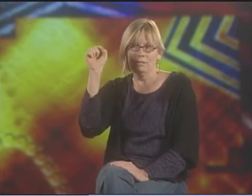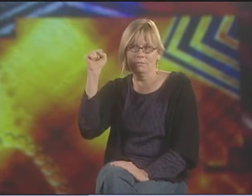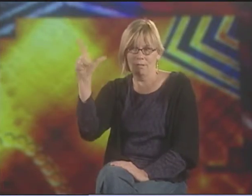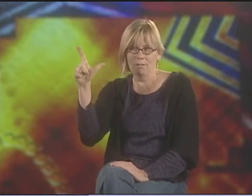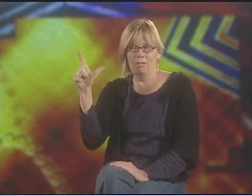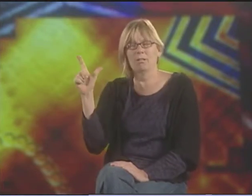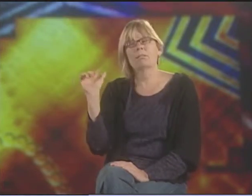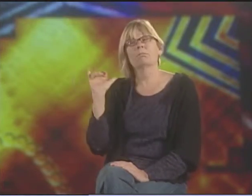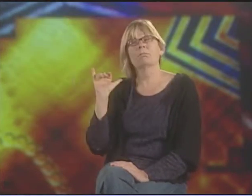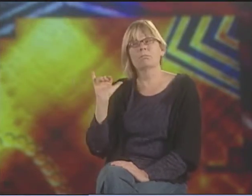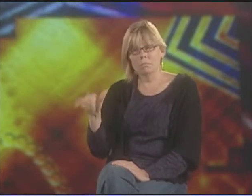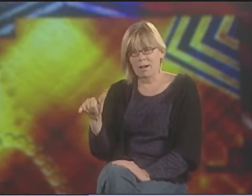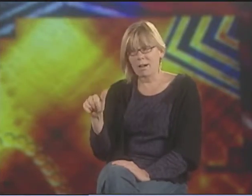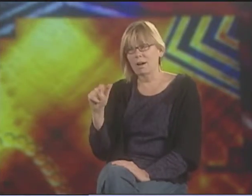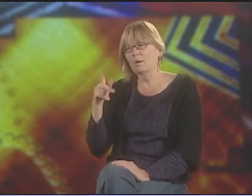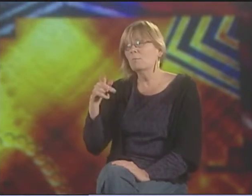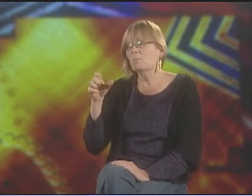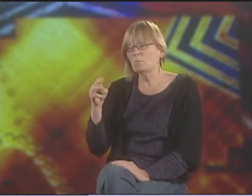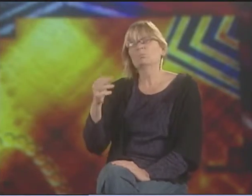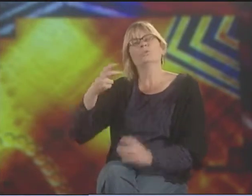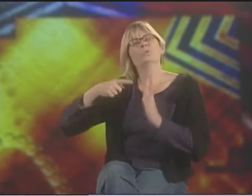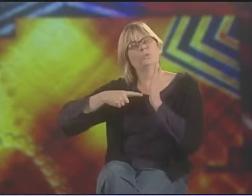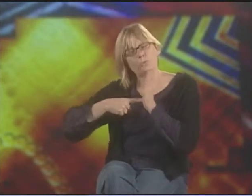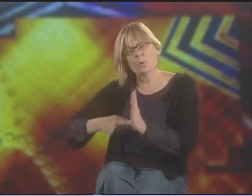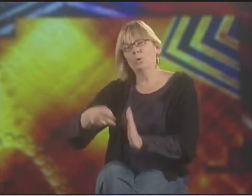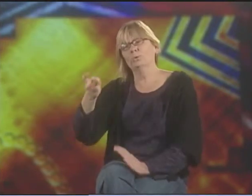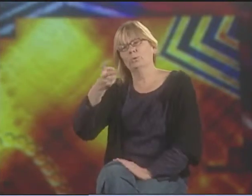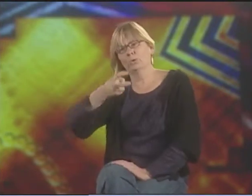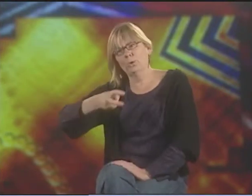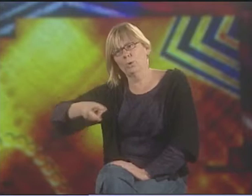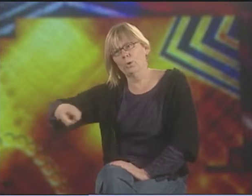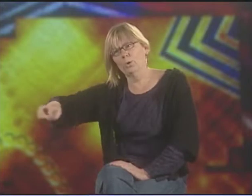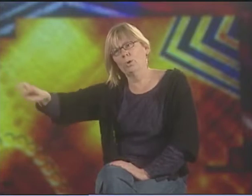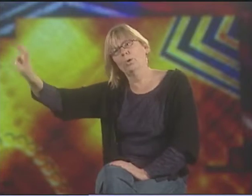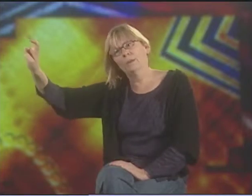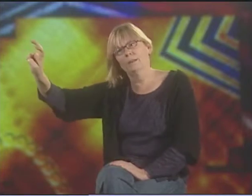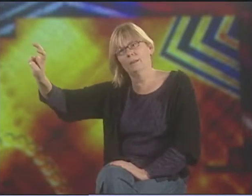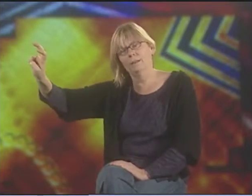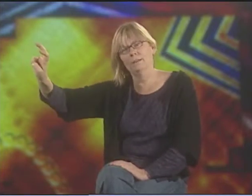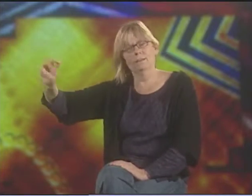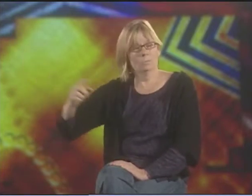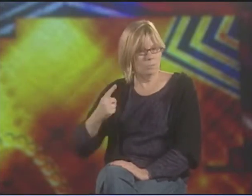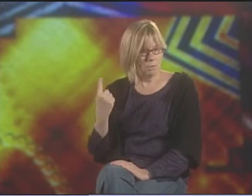IT'S CALLED "BLACK HOLE: THE COLORS OF ASL." AND THAT REALLY DOES SHOW THE JOURNEY,